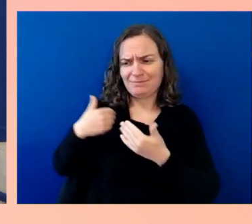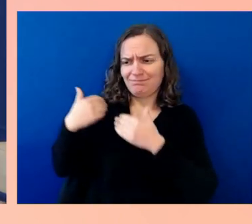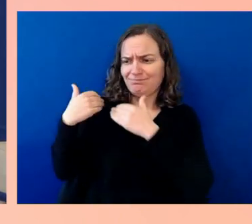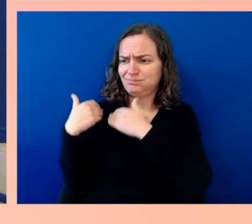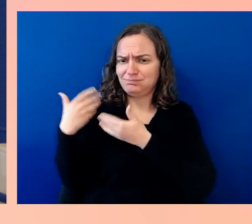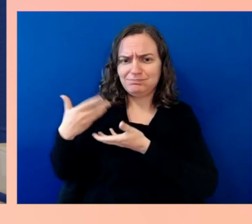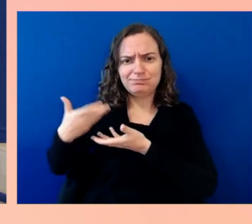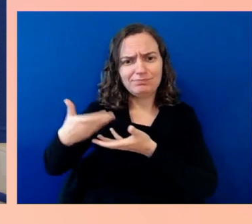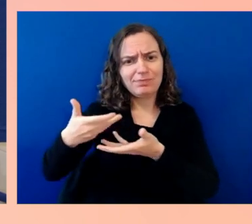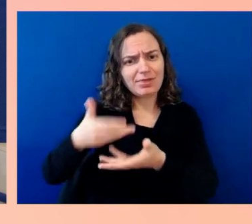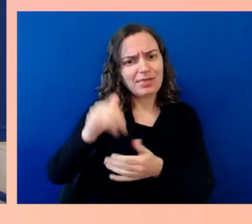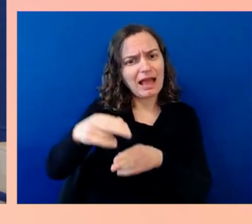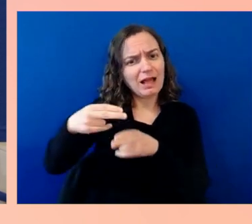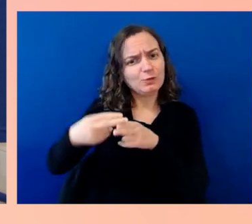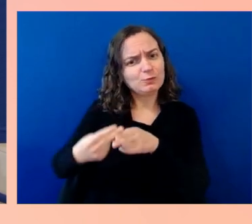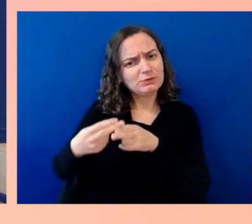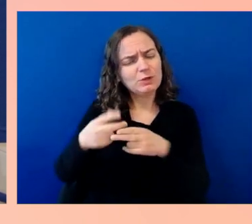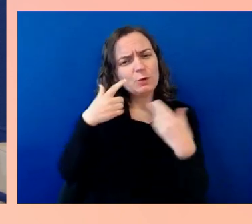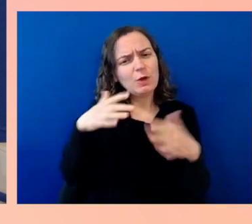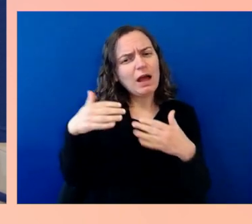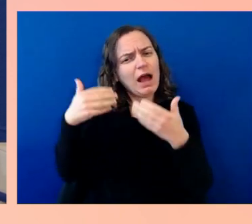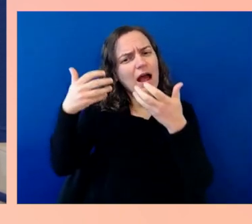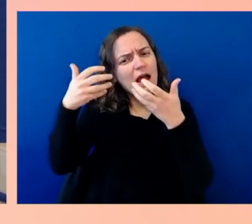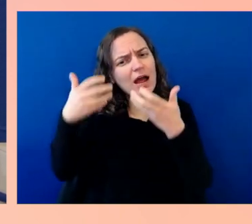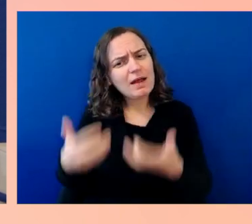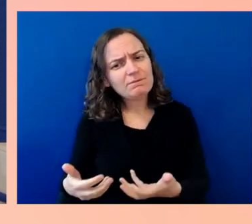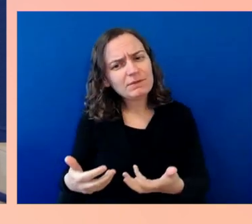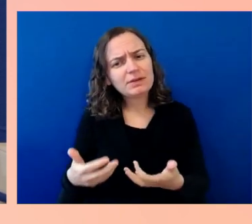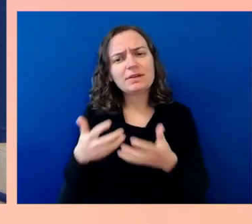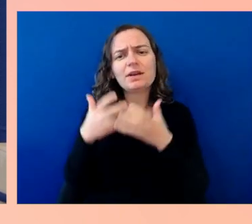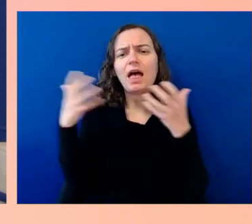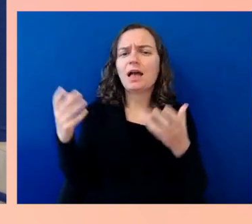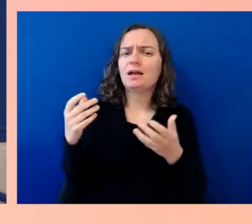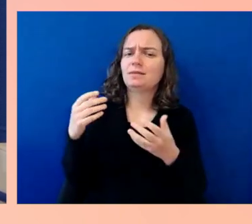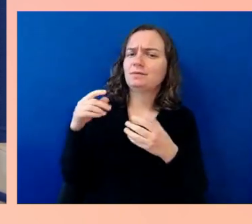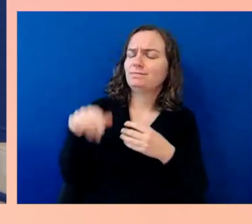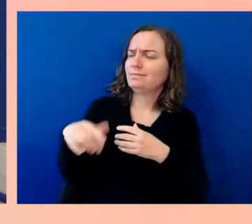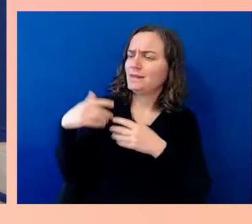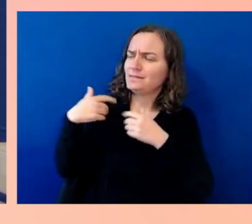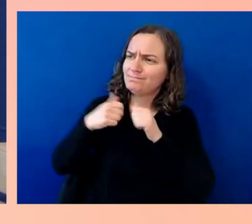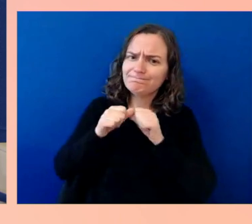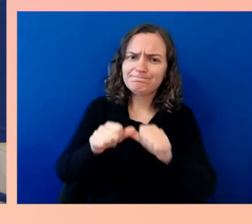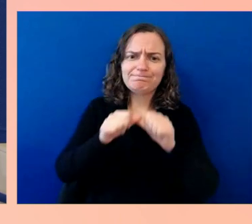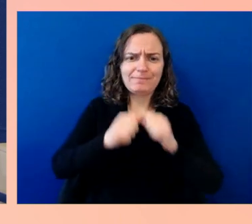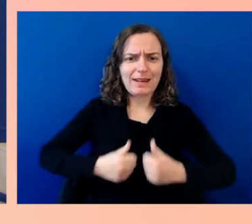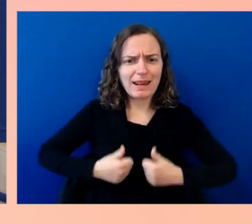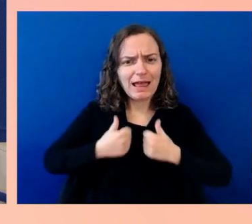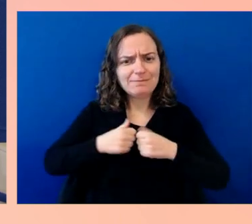life with all of those things that intersect, that could be barriers.